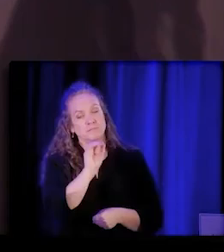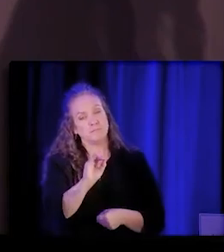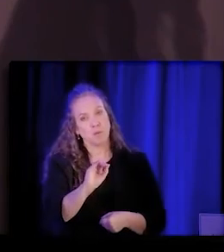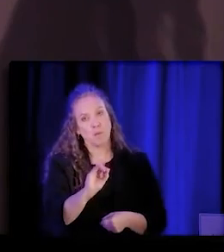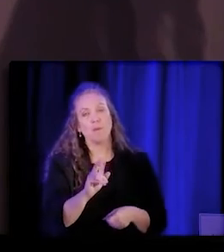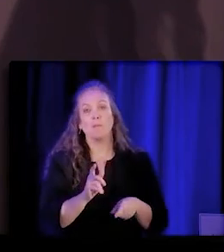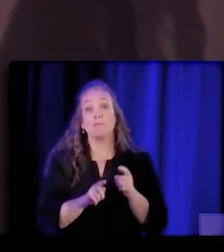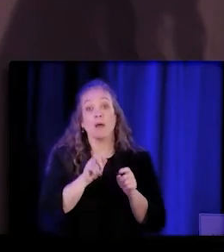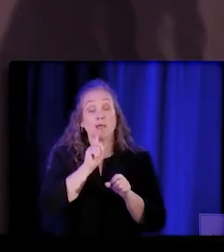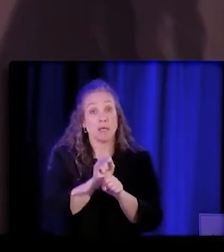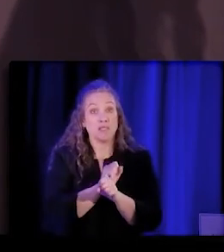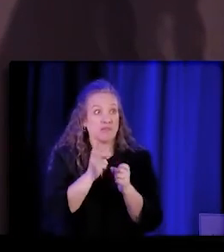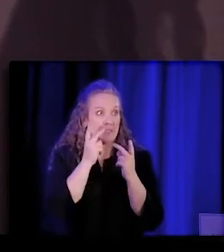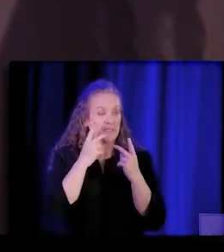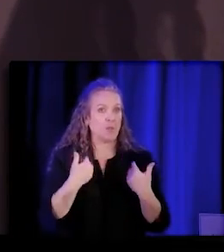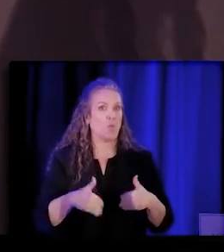the value add that would be there.